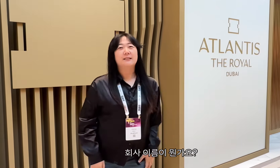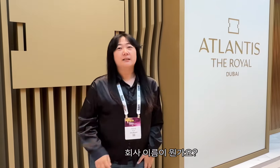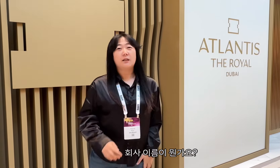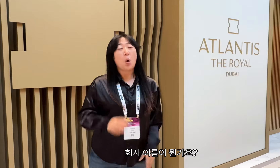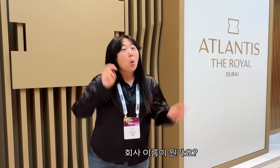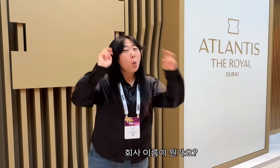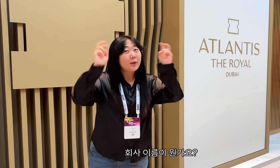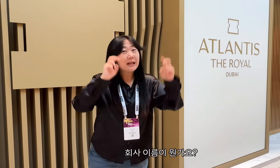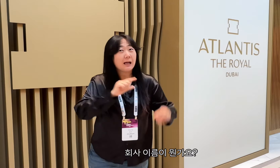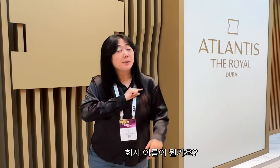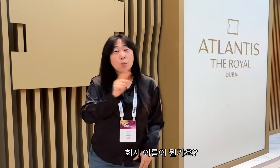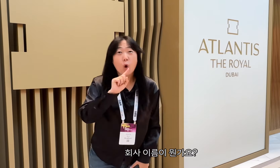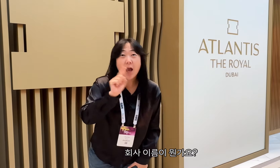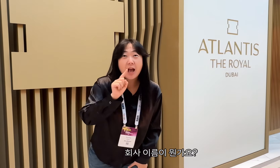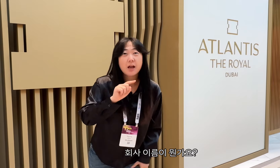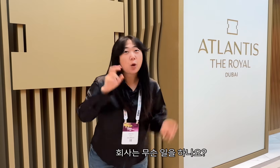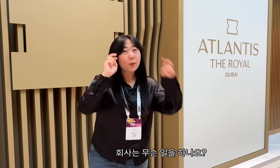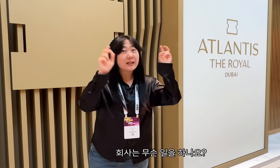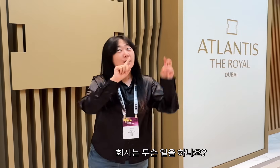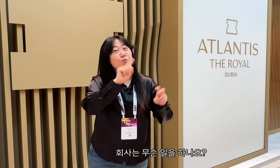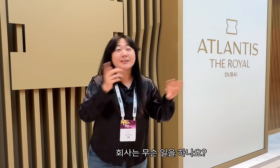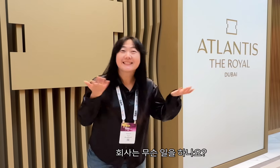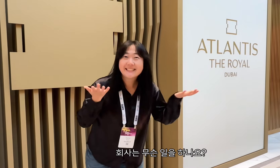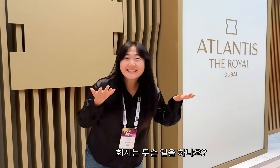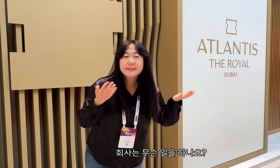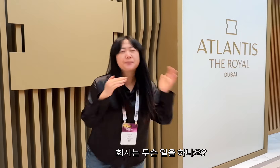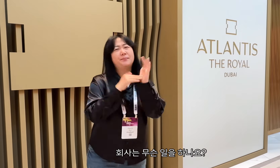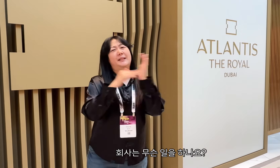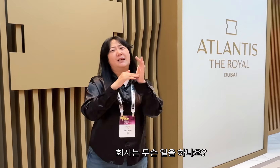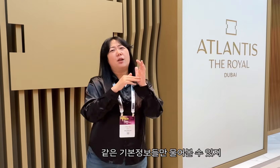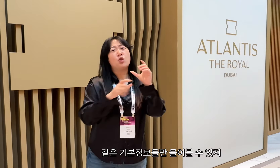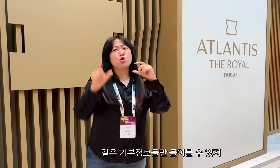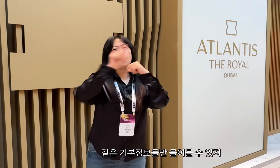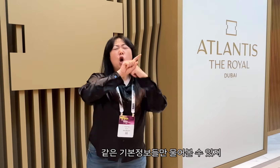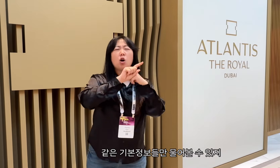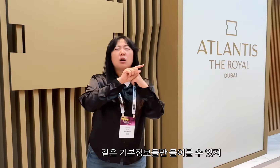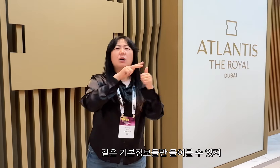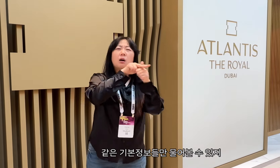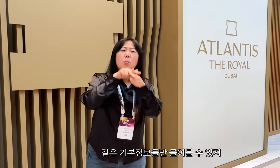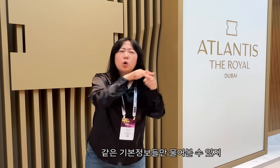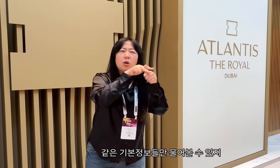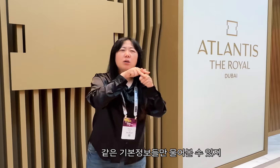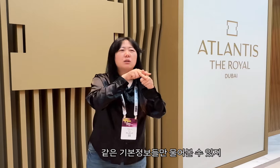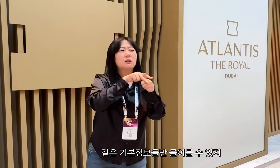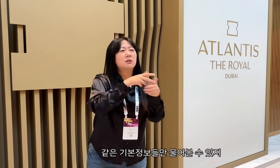What is the company name? What does the company do? I was only able to ask the same basic information, but